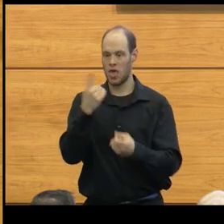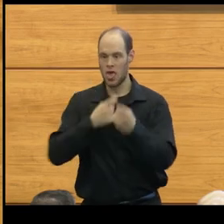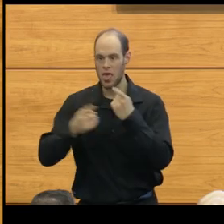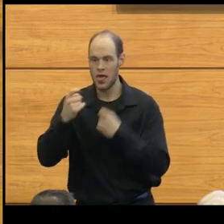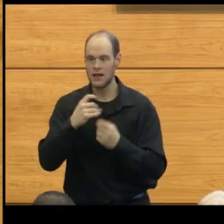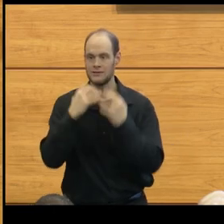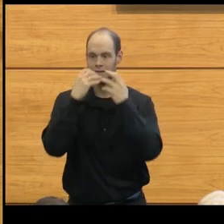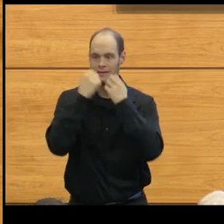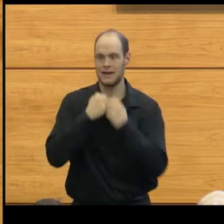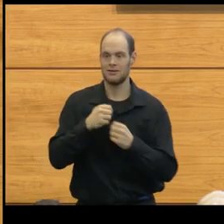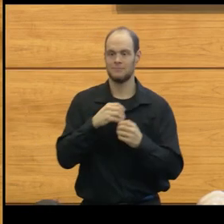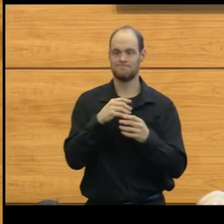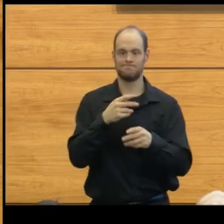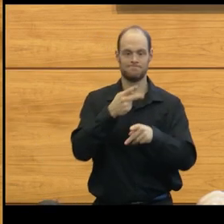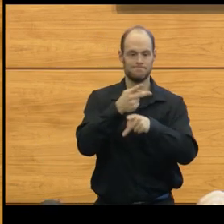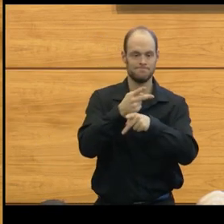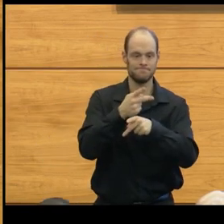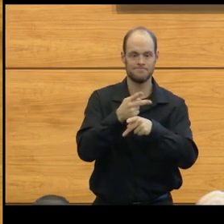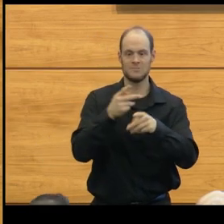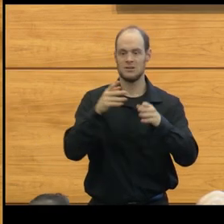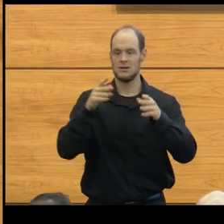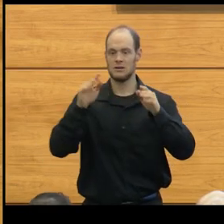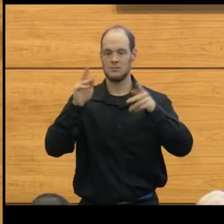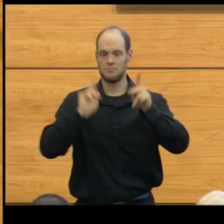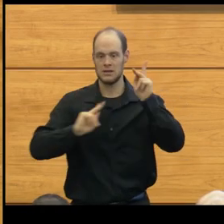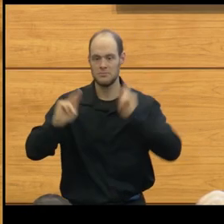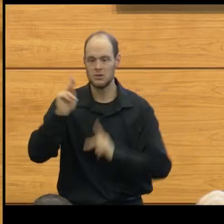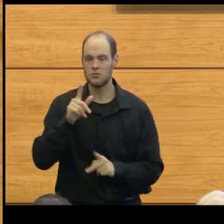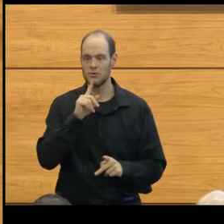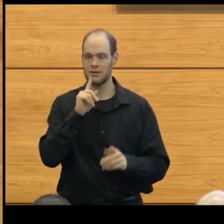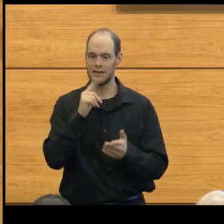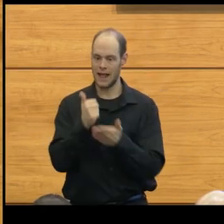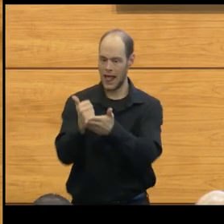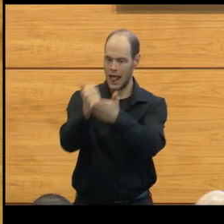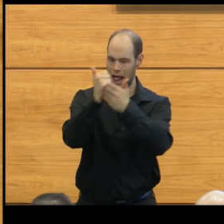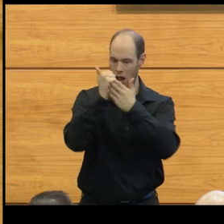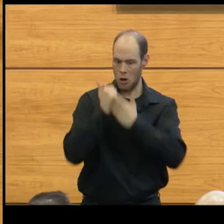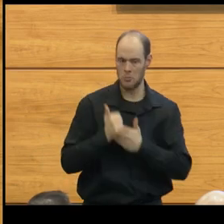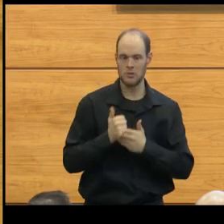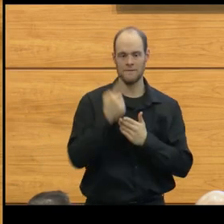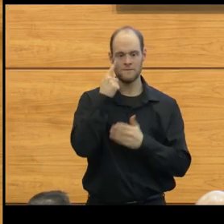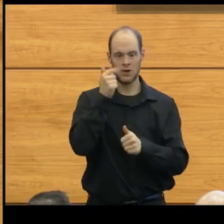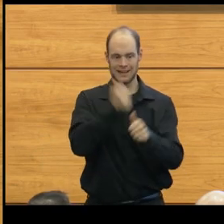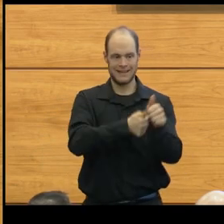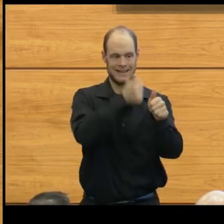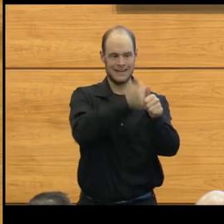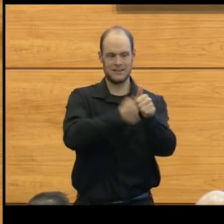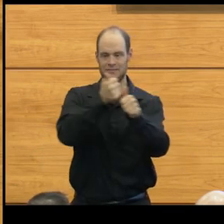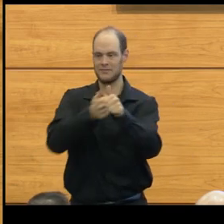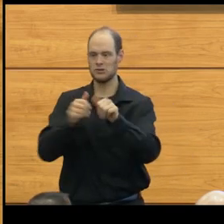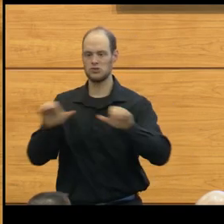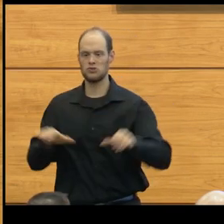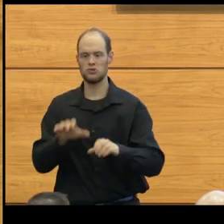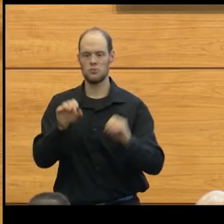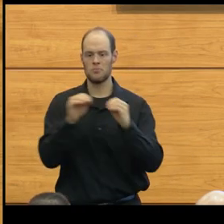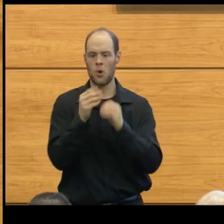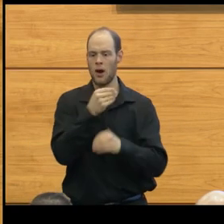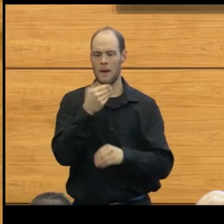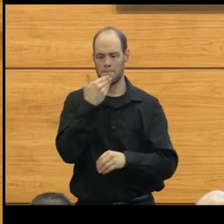dedicated individuals can act as a real resource for each of us to do more and better in our research.